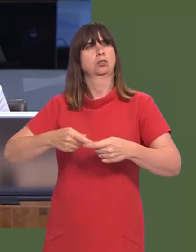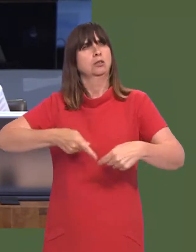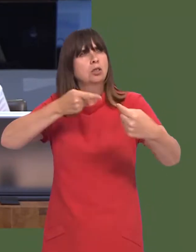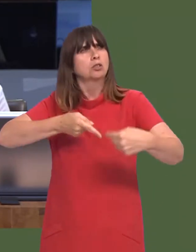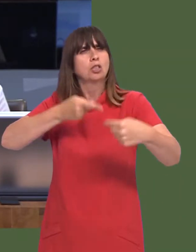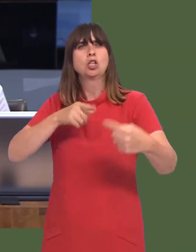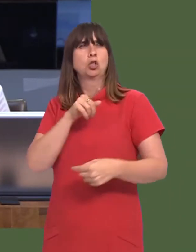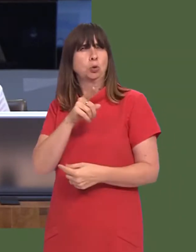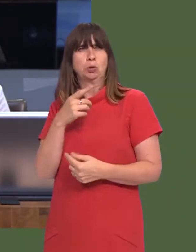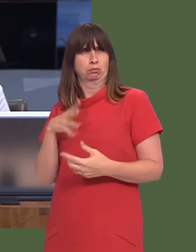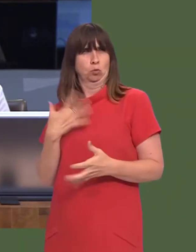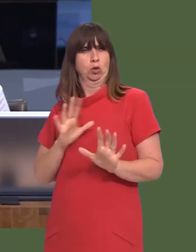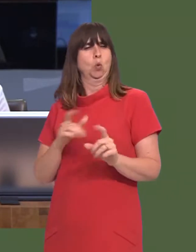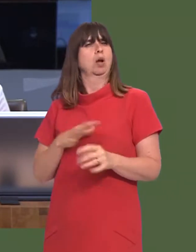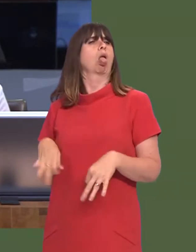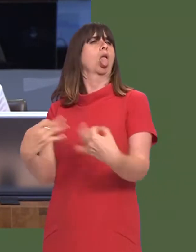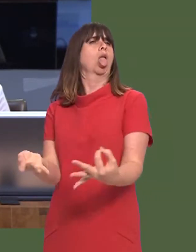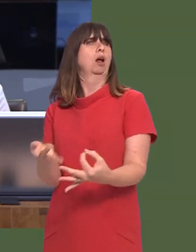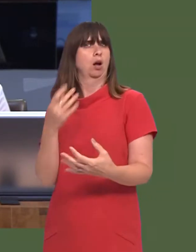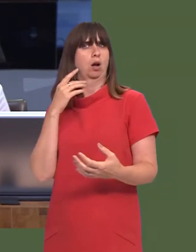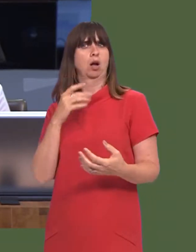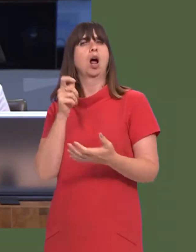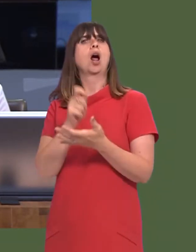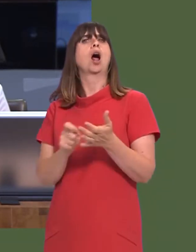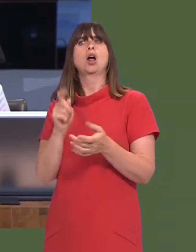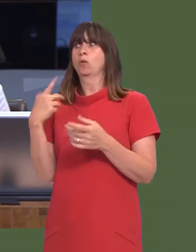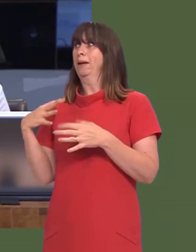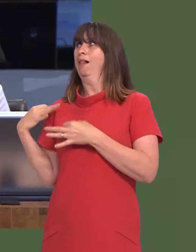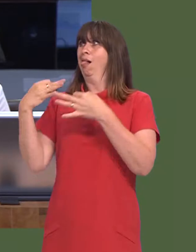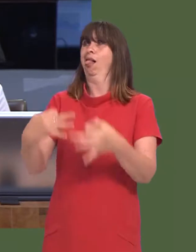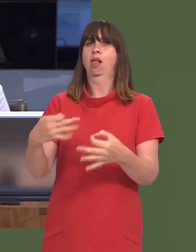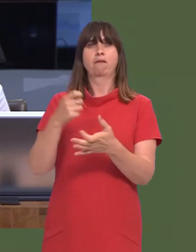decision that was itself postponed until after the election.